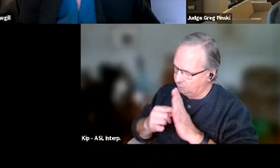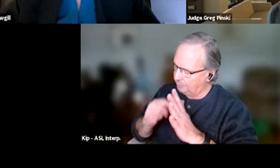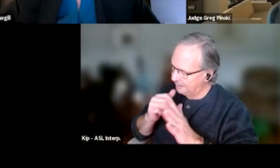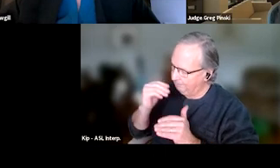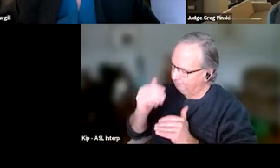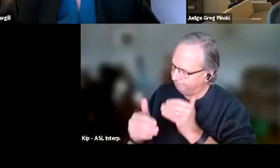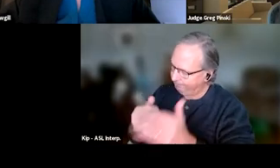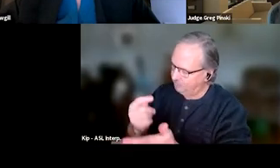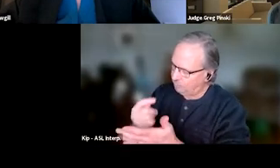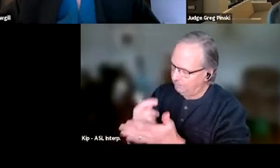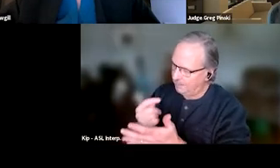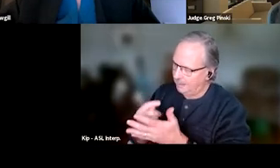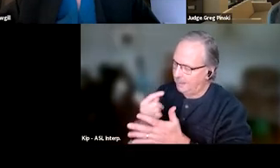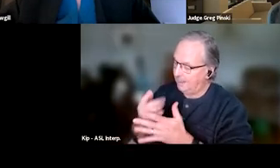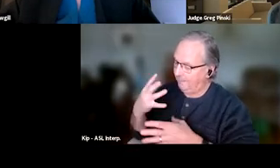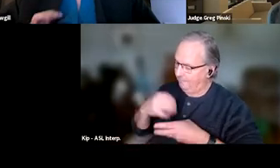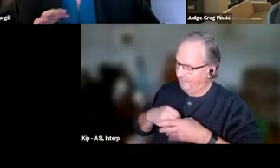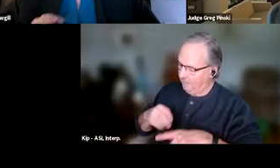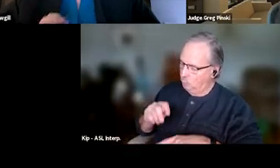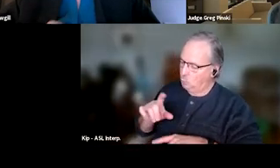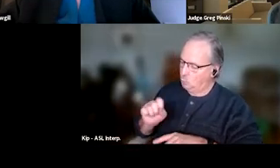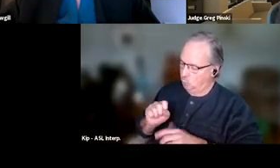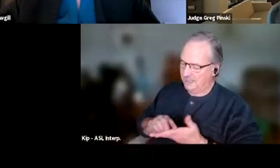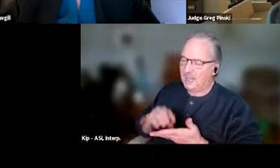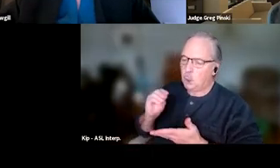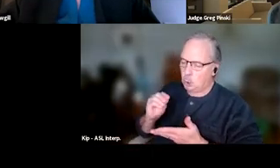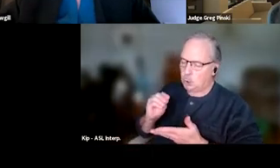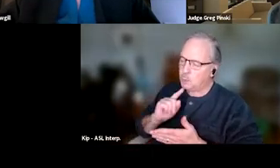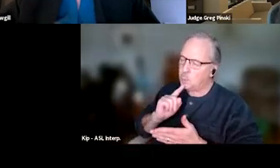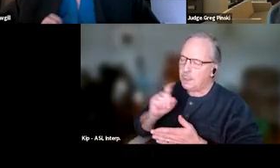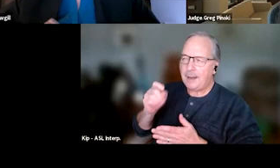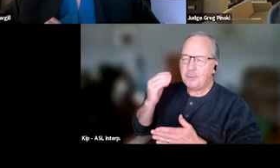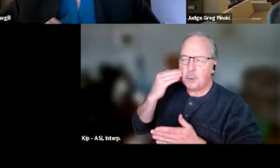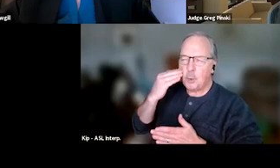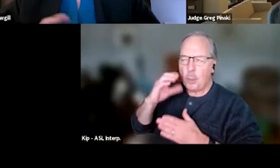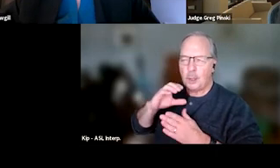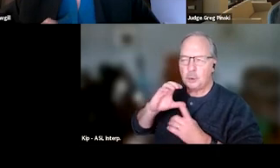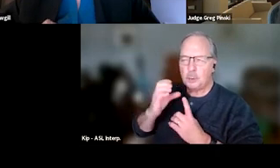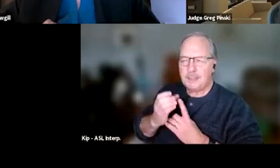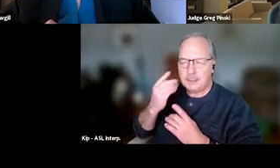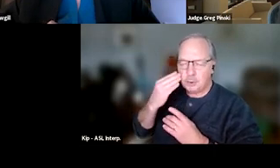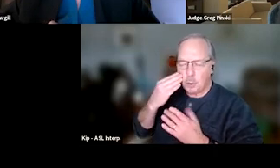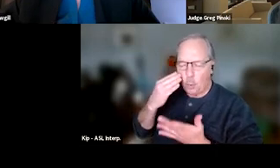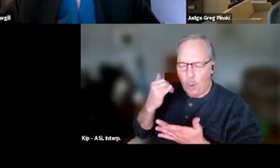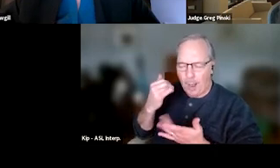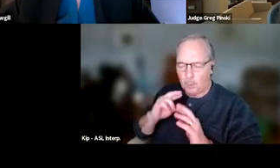they haven't incorporated the tools that they've learned. And so we really have to know those circumstances to know why and what we're responding to.